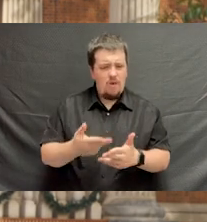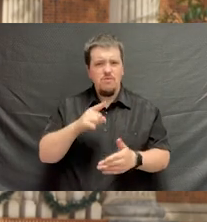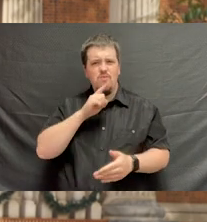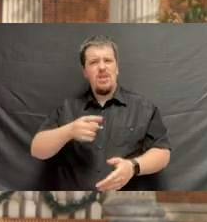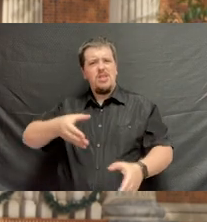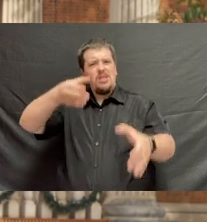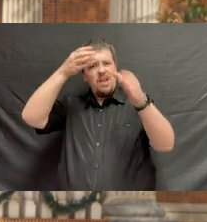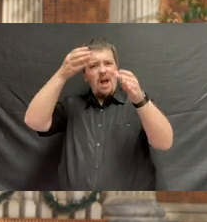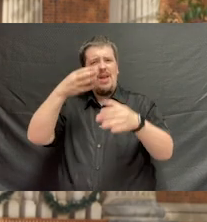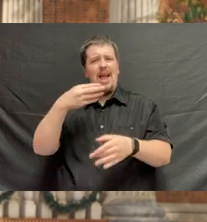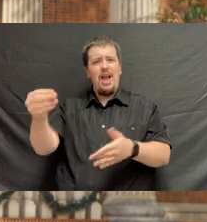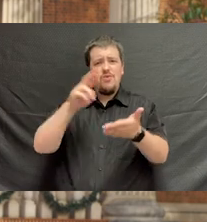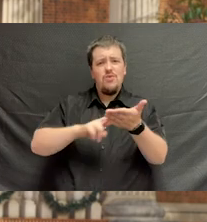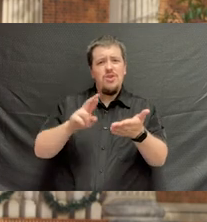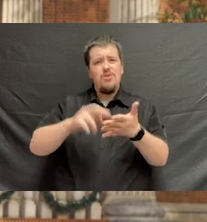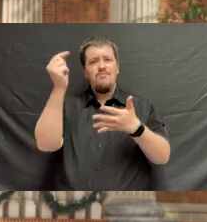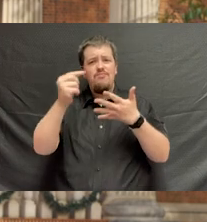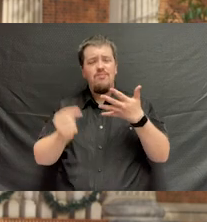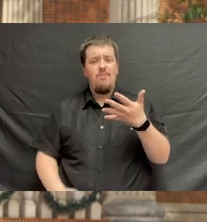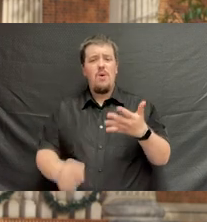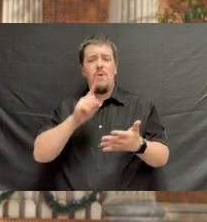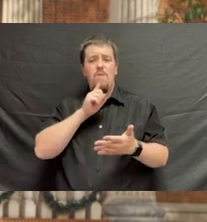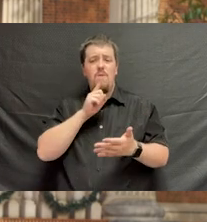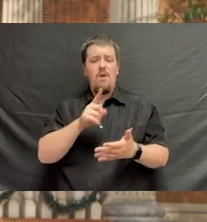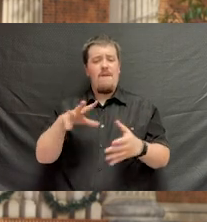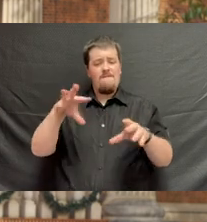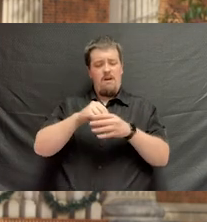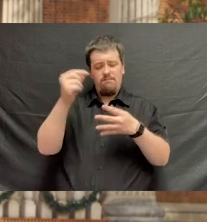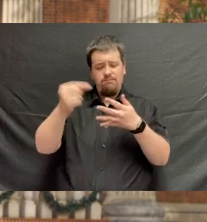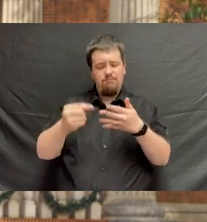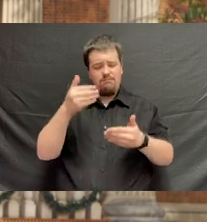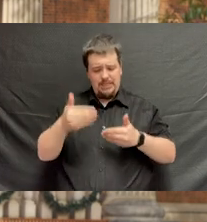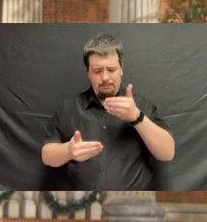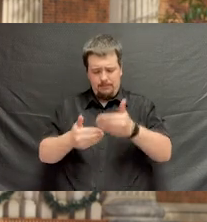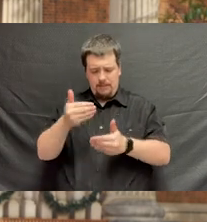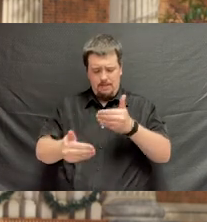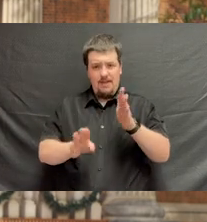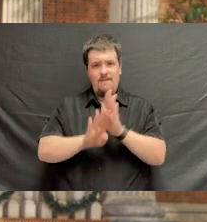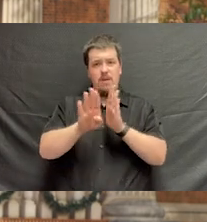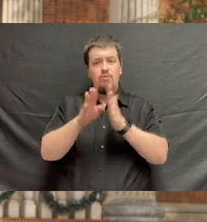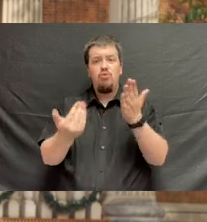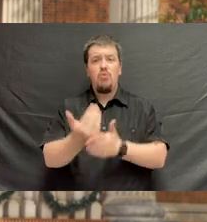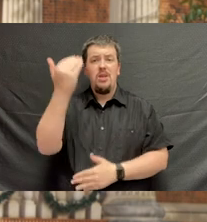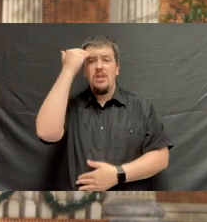The scholarly and research enterprise involves many small steps where we develop new knowledge